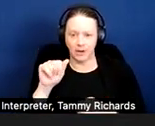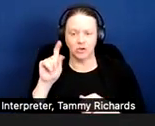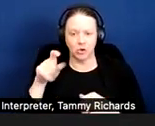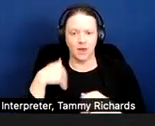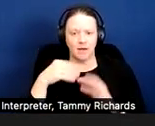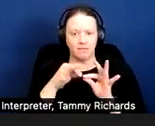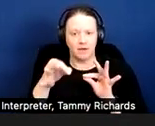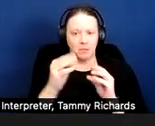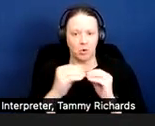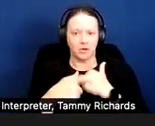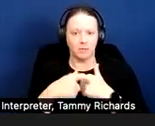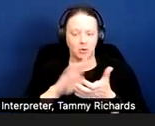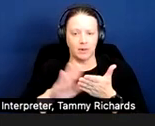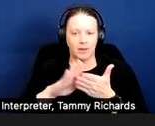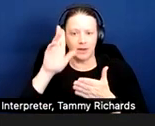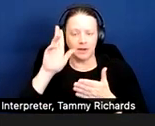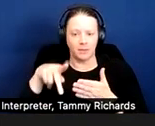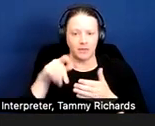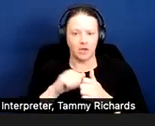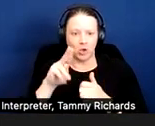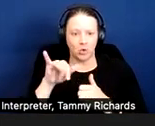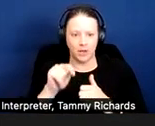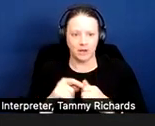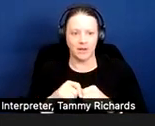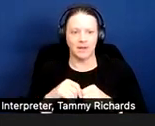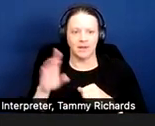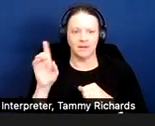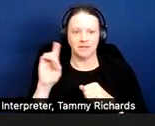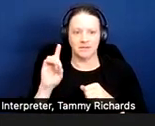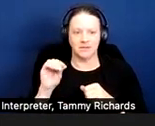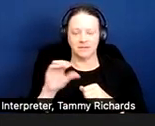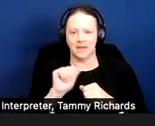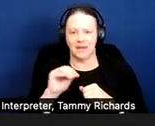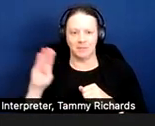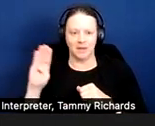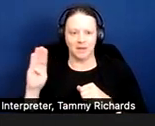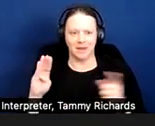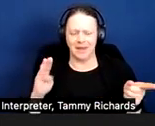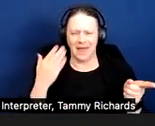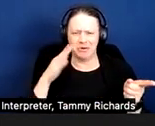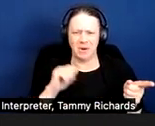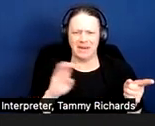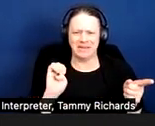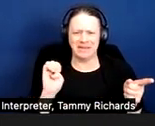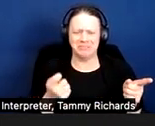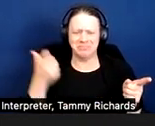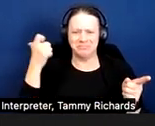And D is A and B. And E -- [chuckles] -- I don't know why there's an E there, I'm working